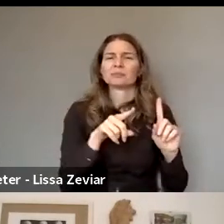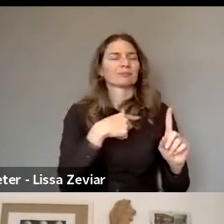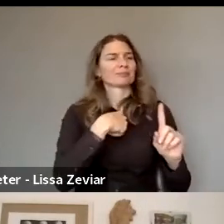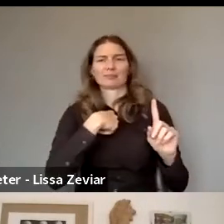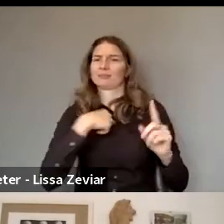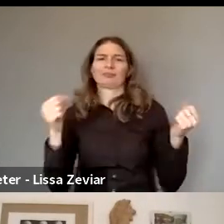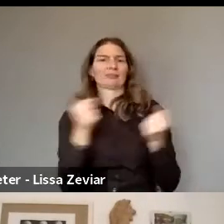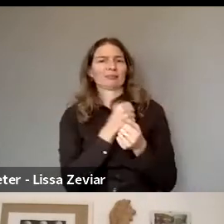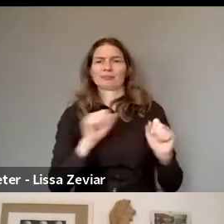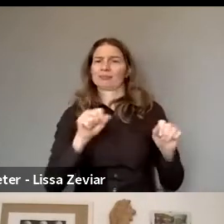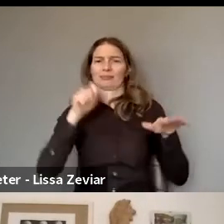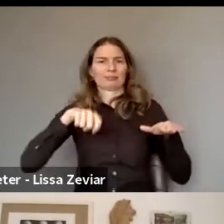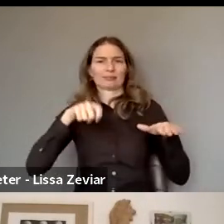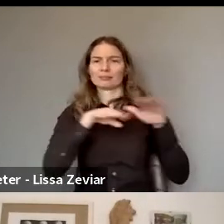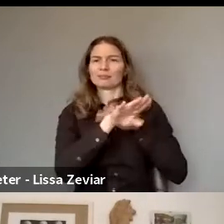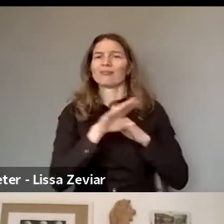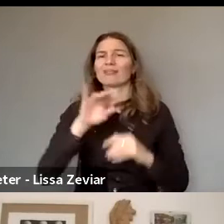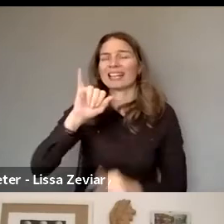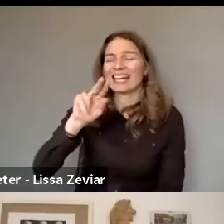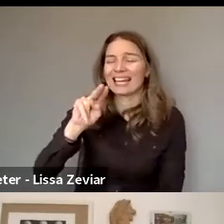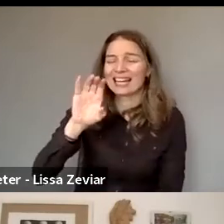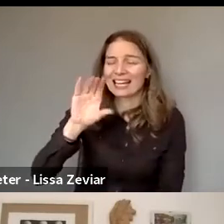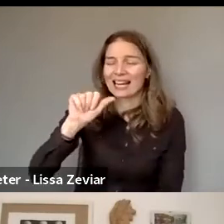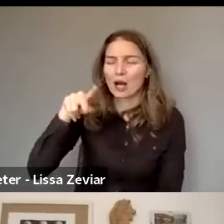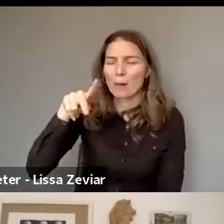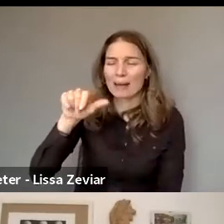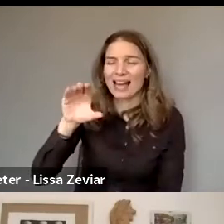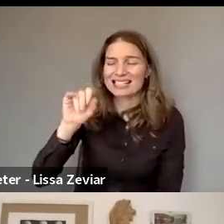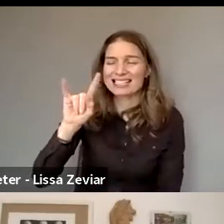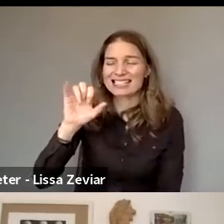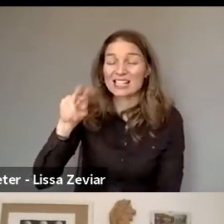because this is the first obstacle that women with disabilities face